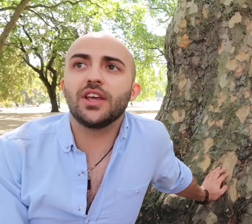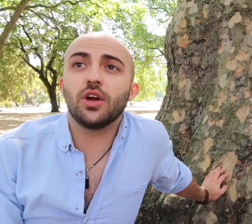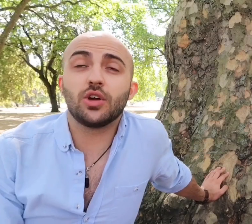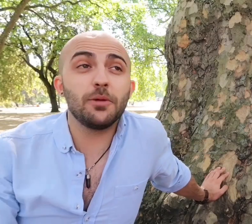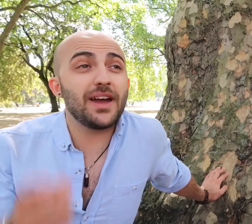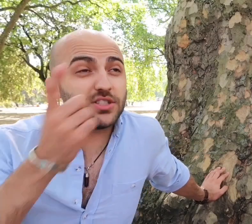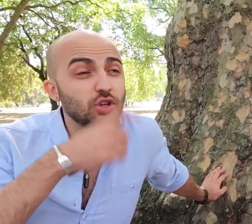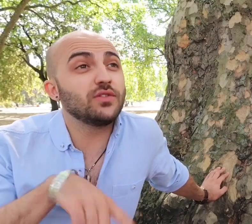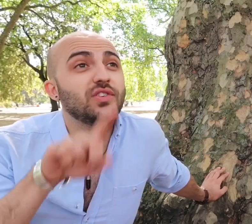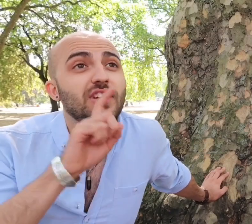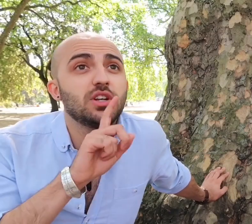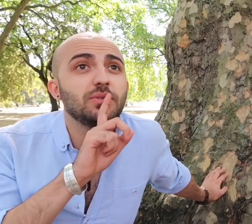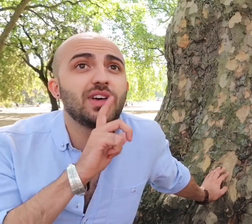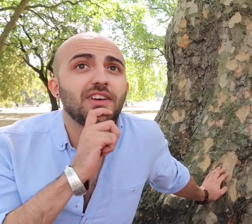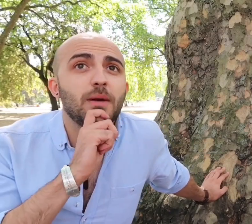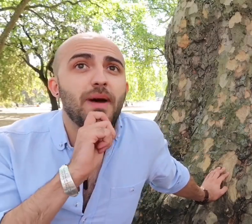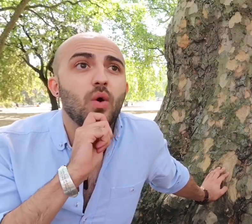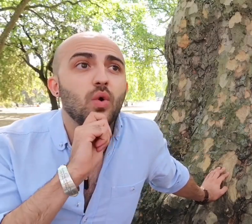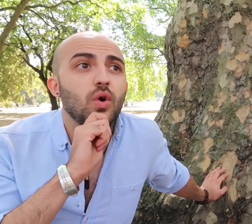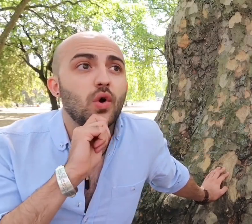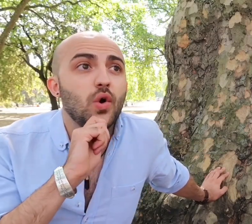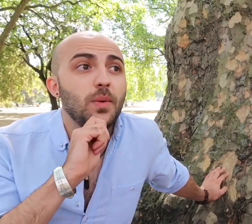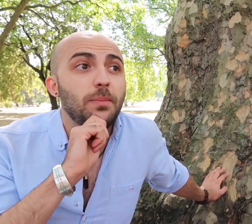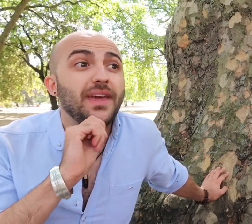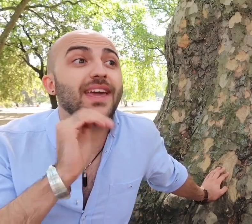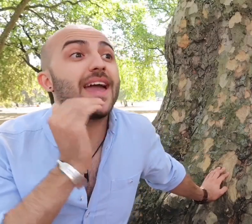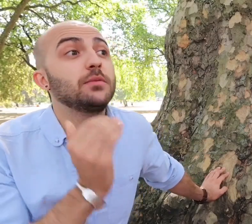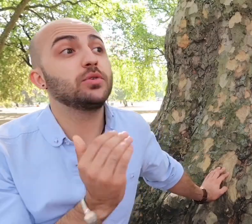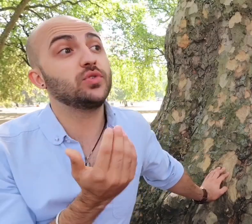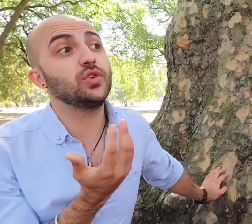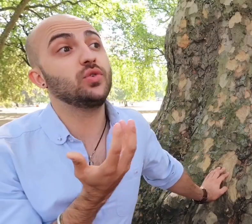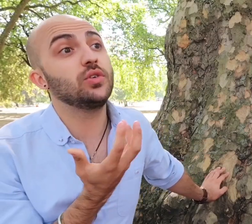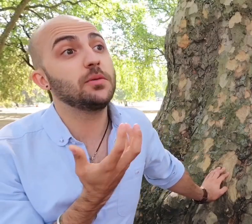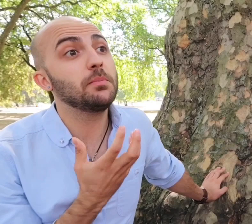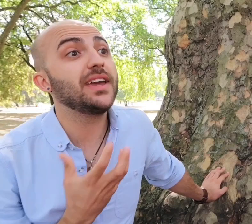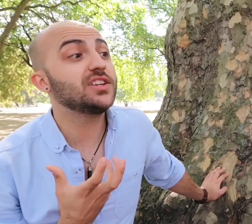while ago going back to the conversation I was having about being able to make a